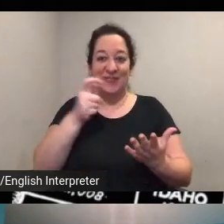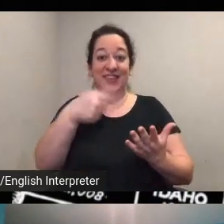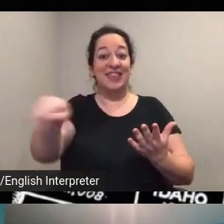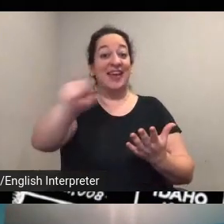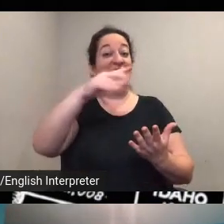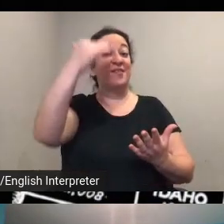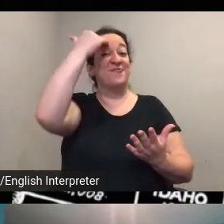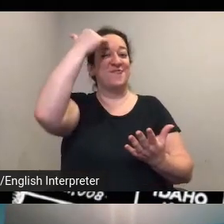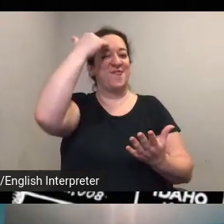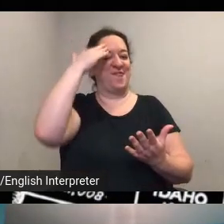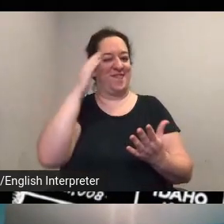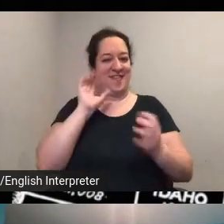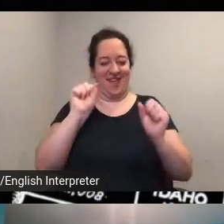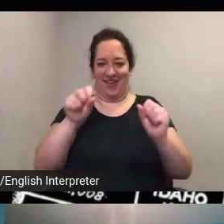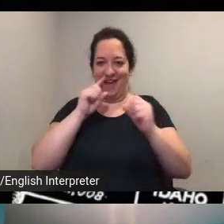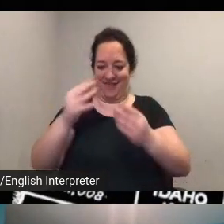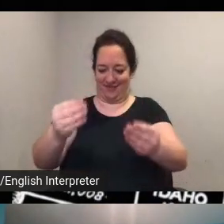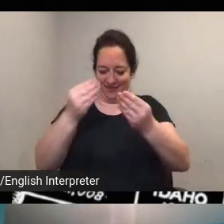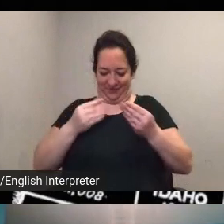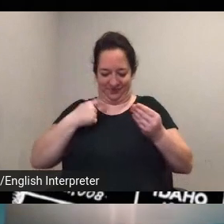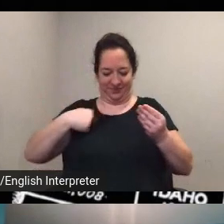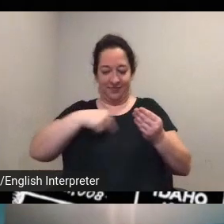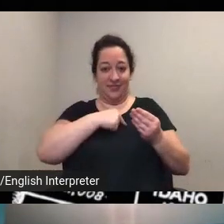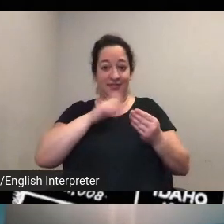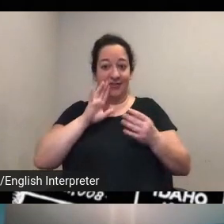who are their ancestors etc and then we can include them